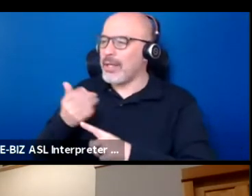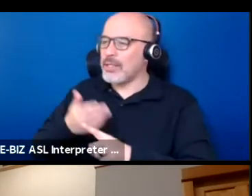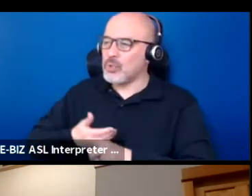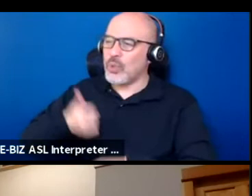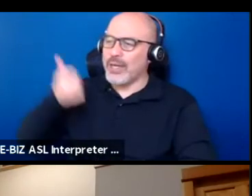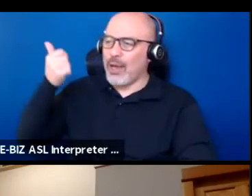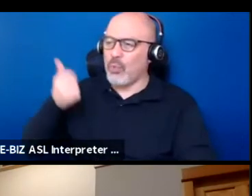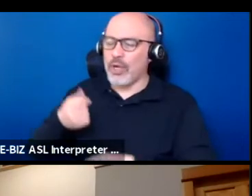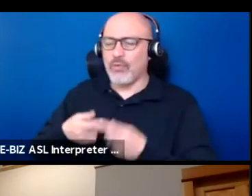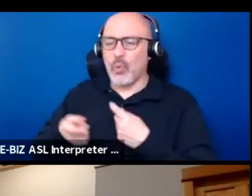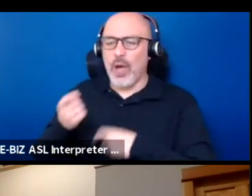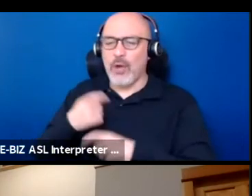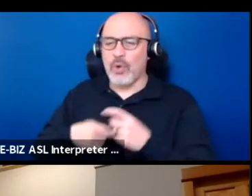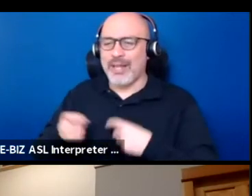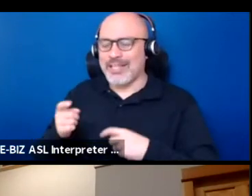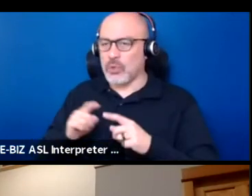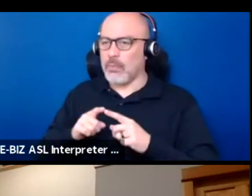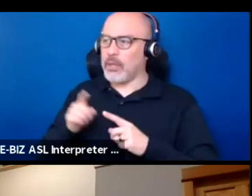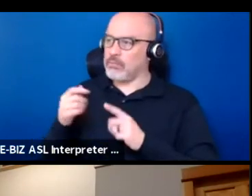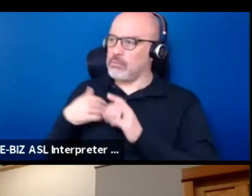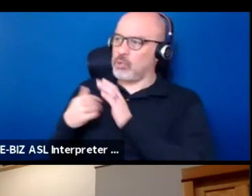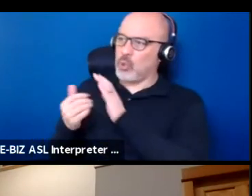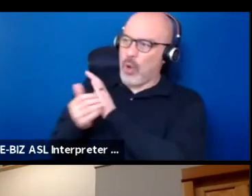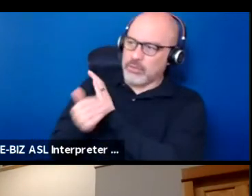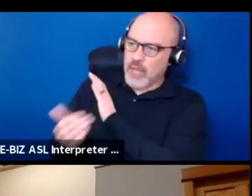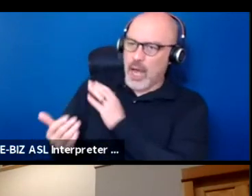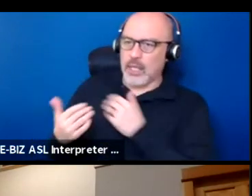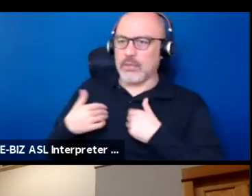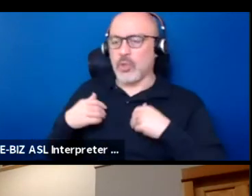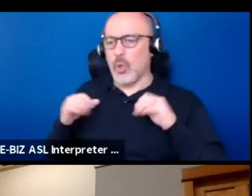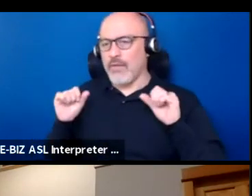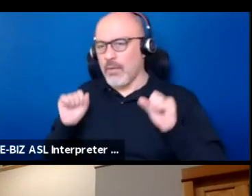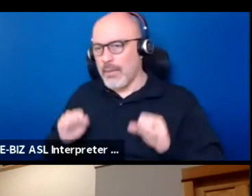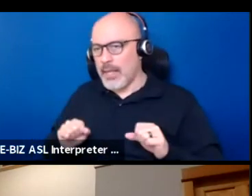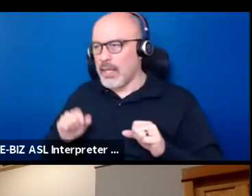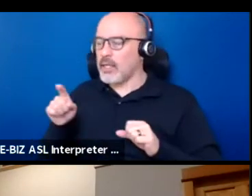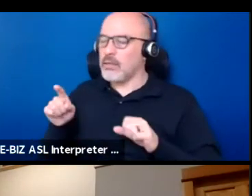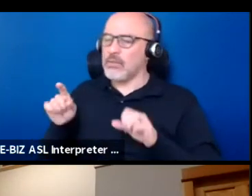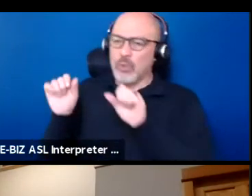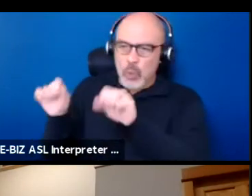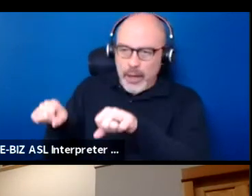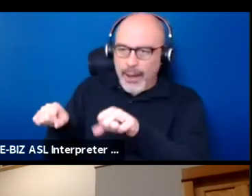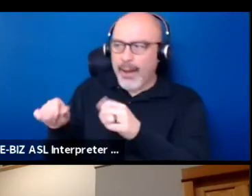versus you have talent and ability and you can do this and how can we help make this happen?